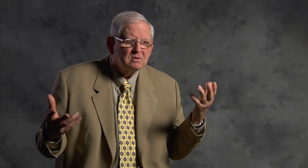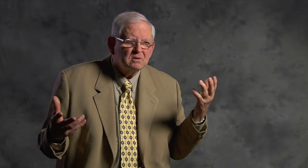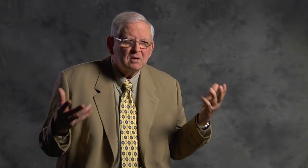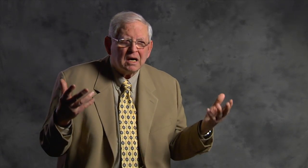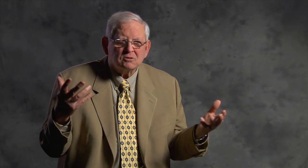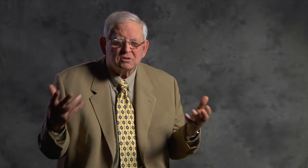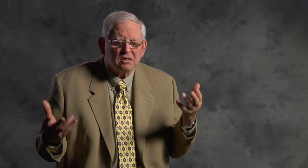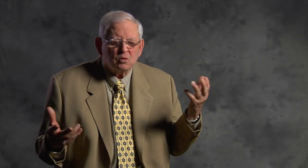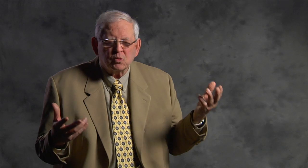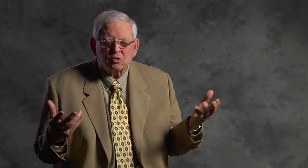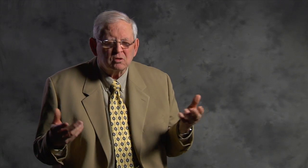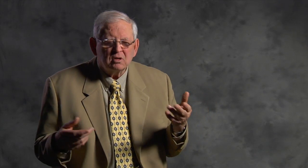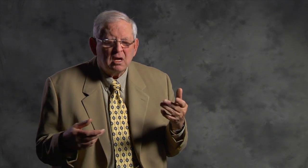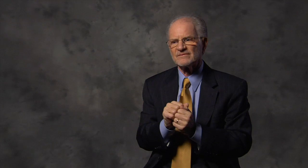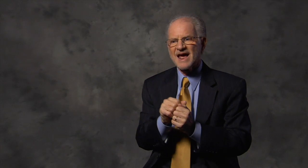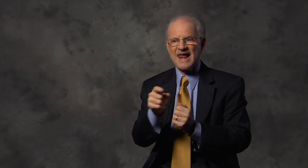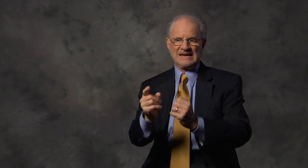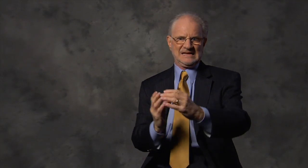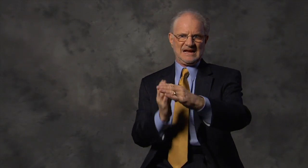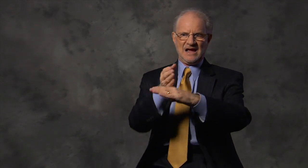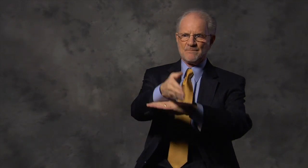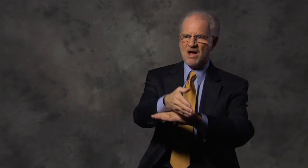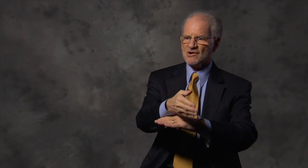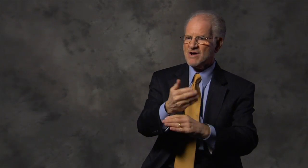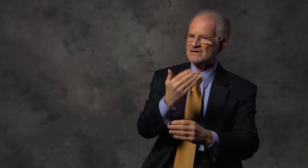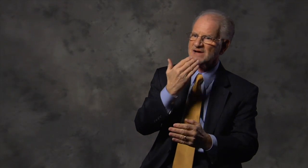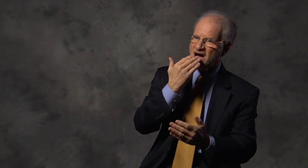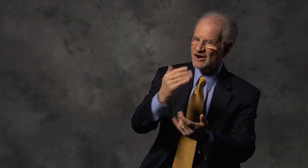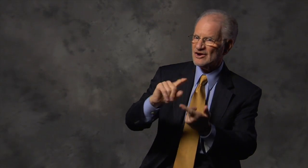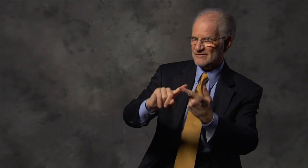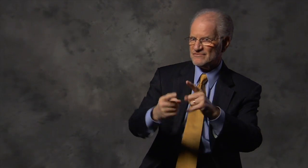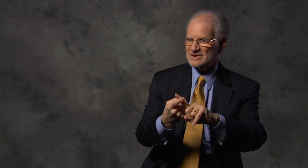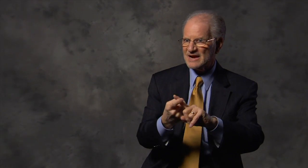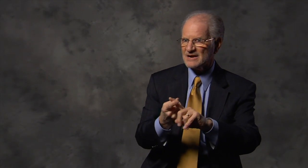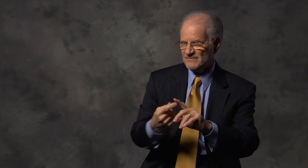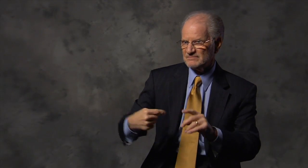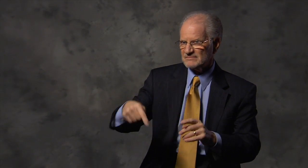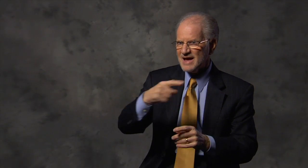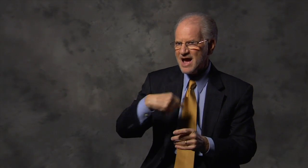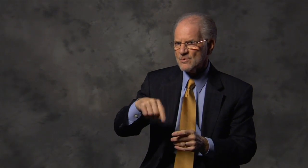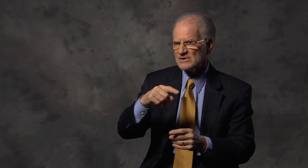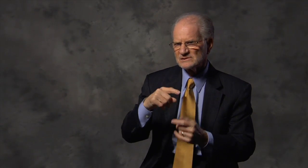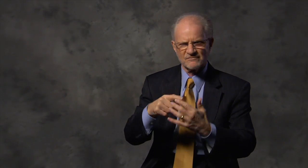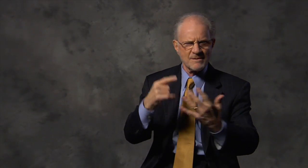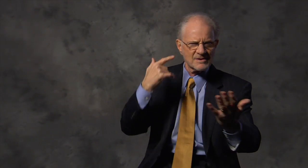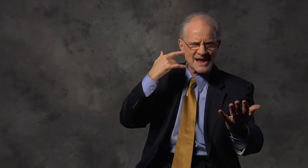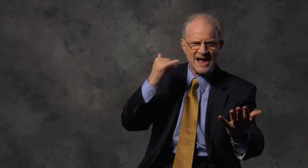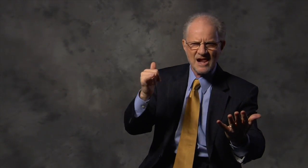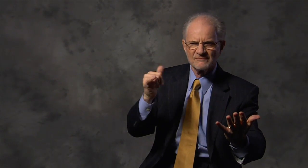phone, how would that work? hurwitz: he came across a good friend of ours from